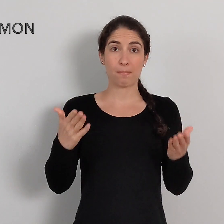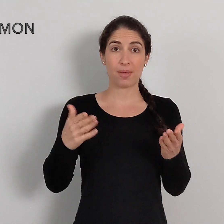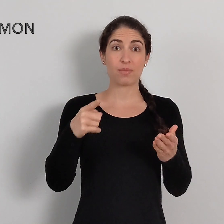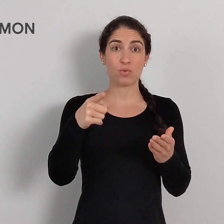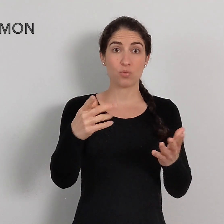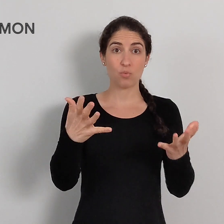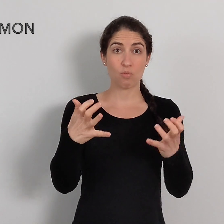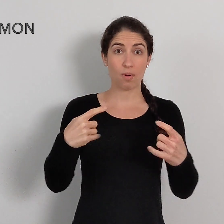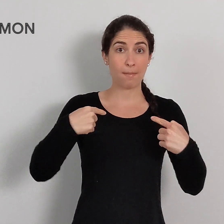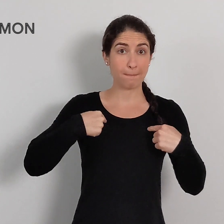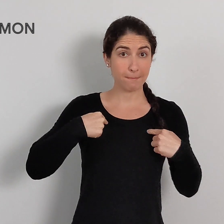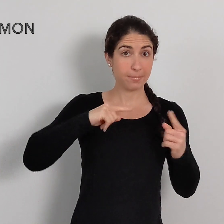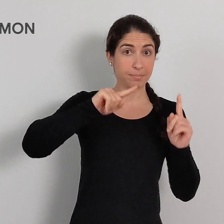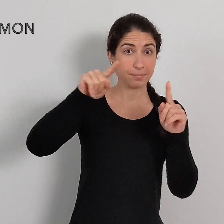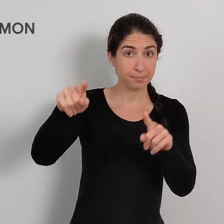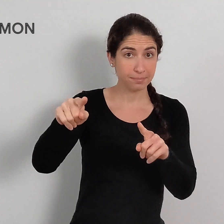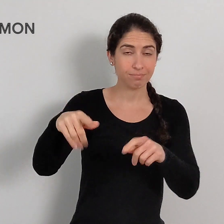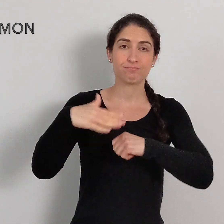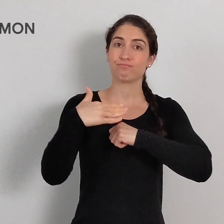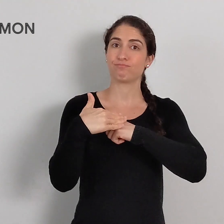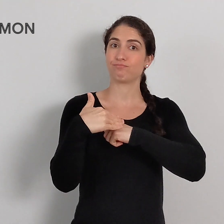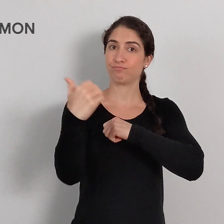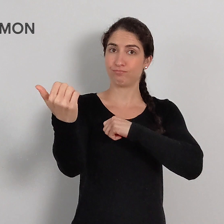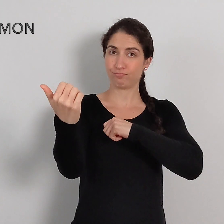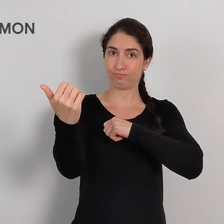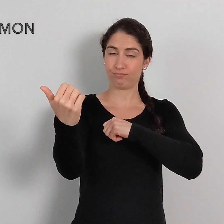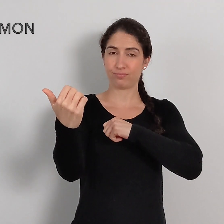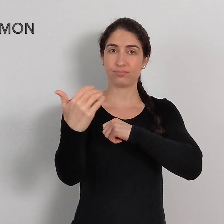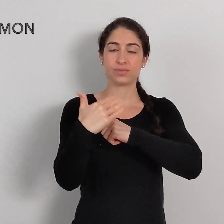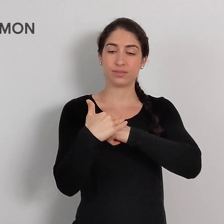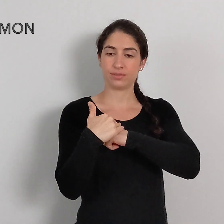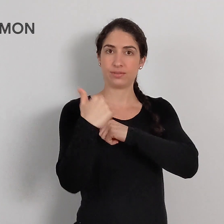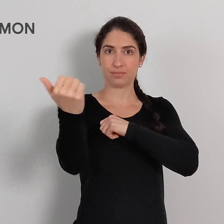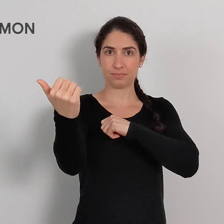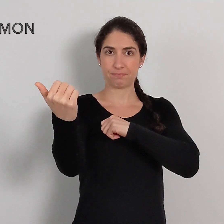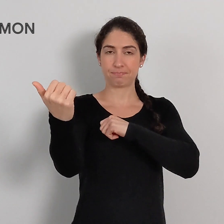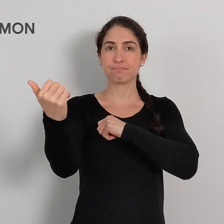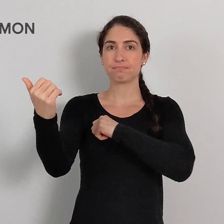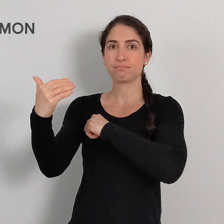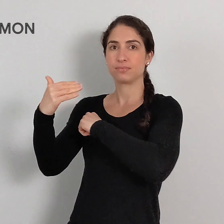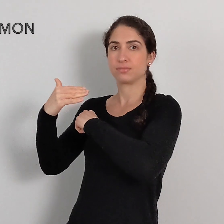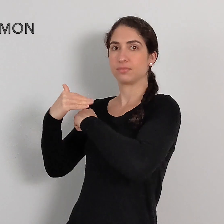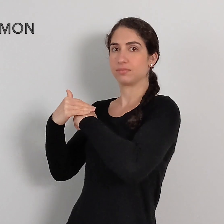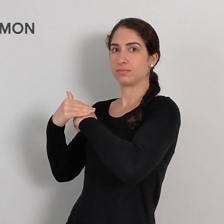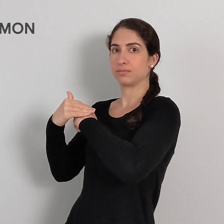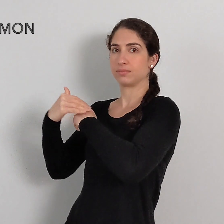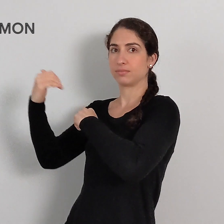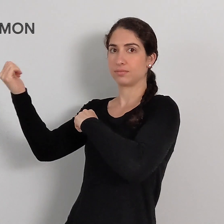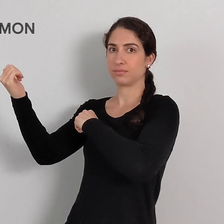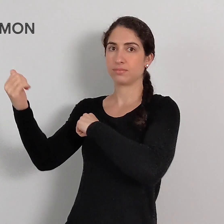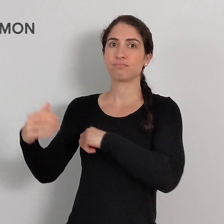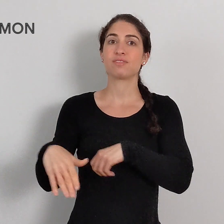Or if you want *me* to go to *you*, turn the sign around: SUMMON. "Summon me"